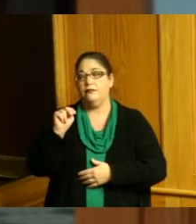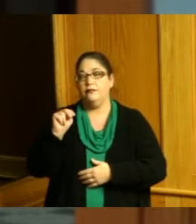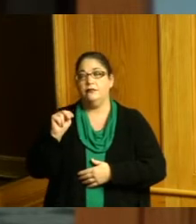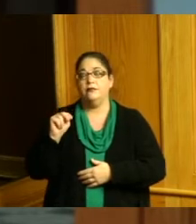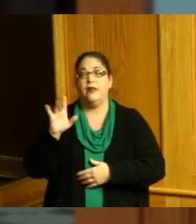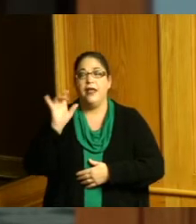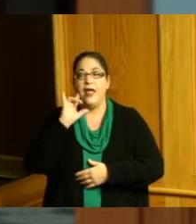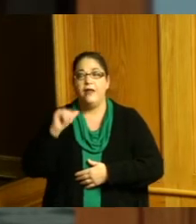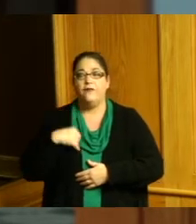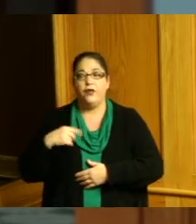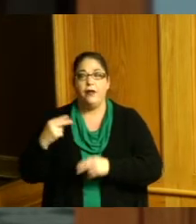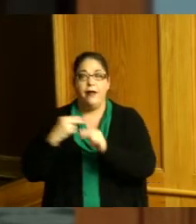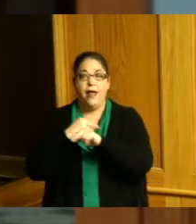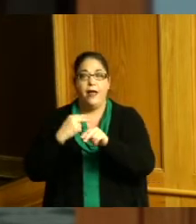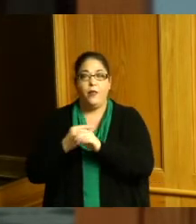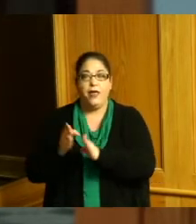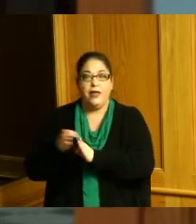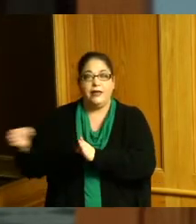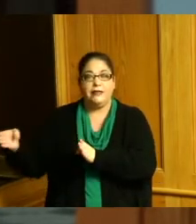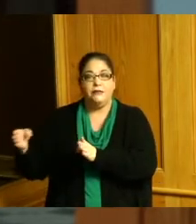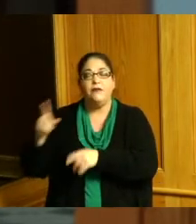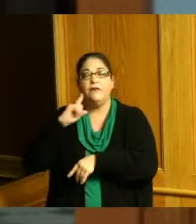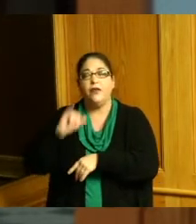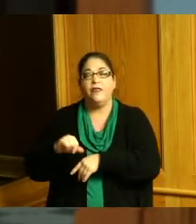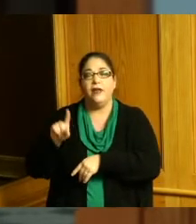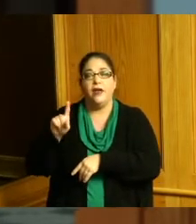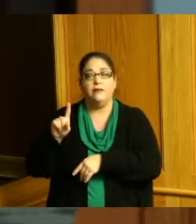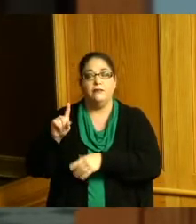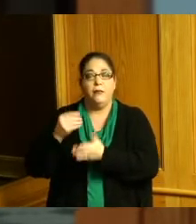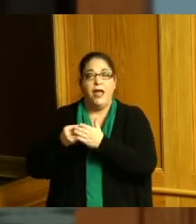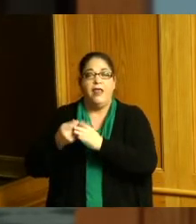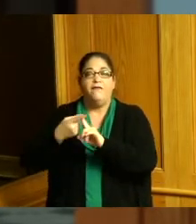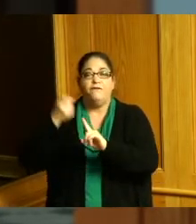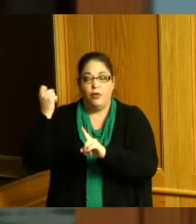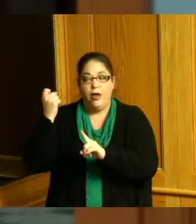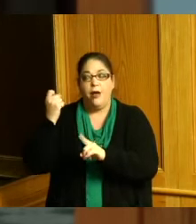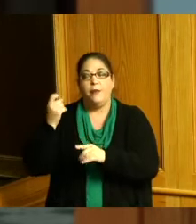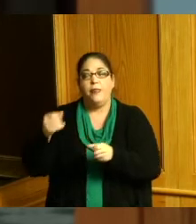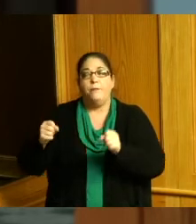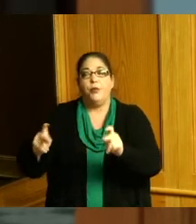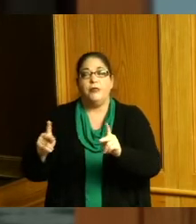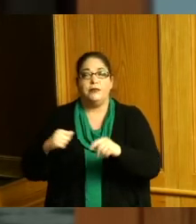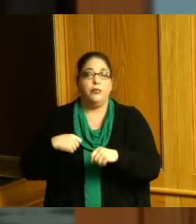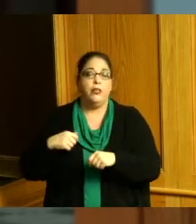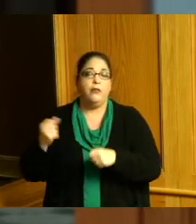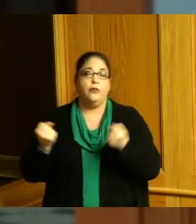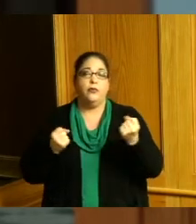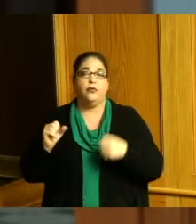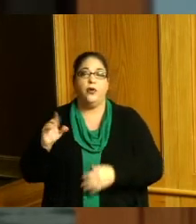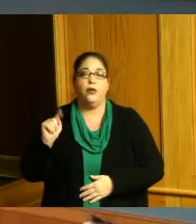it's one thousand dollars out of progressive auto funds okay thank you any questions or comments